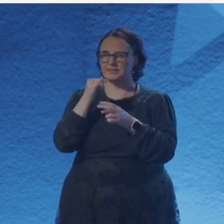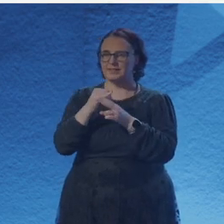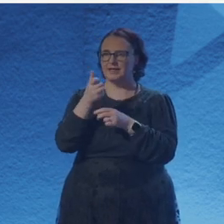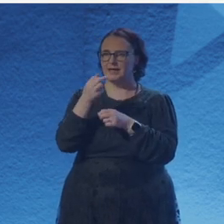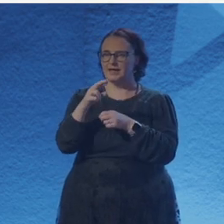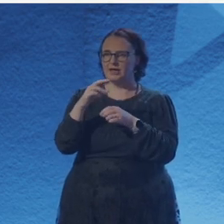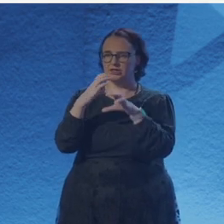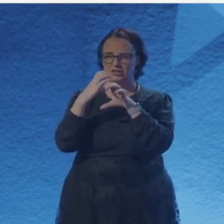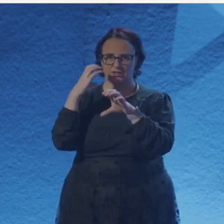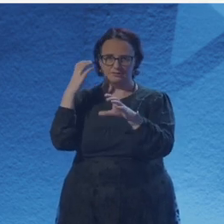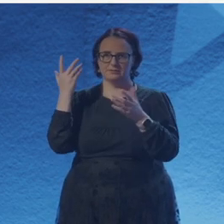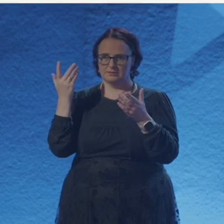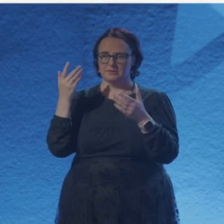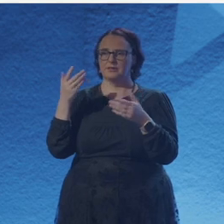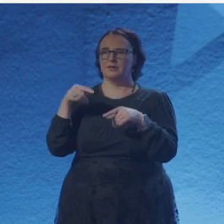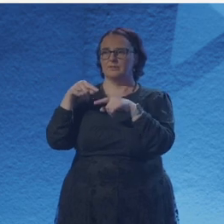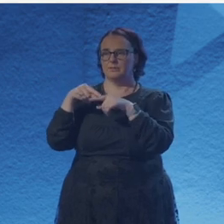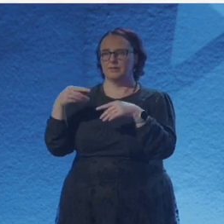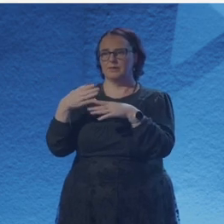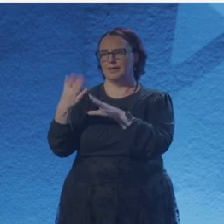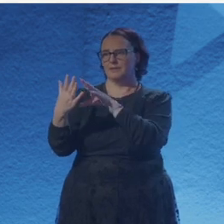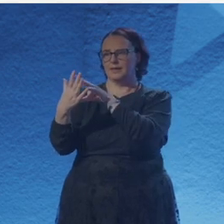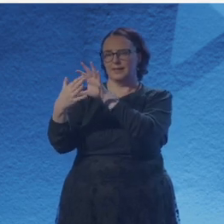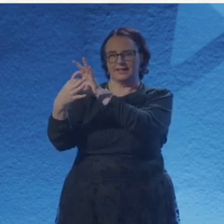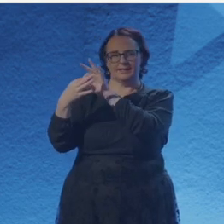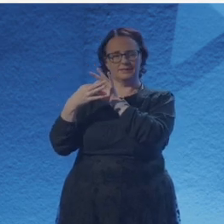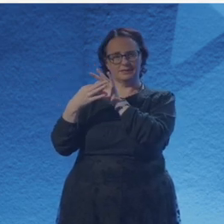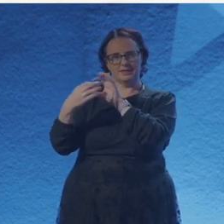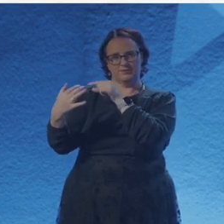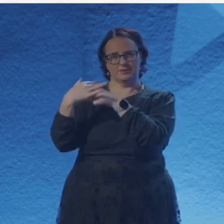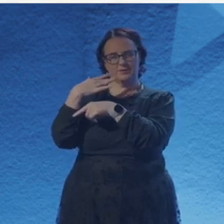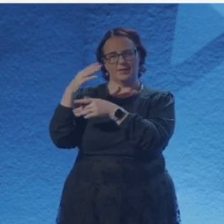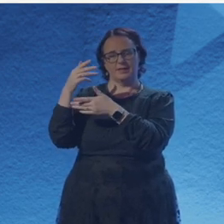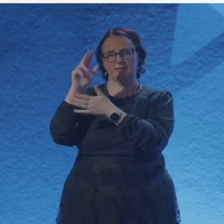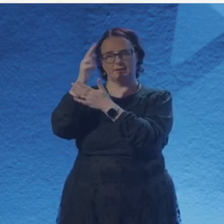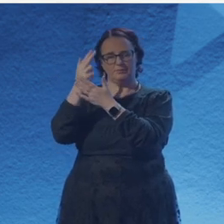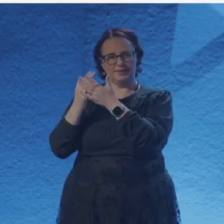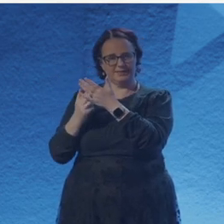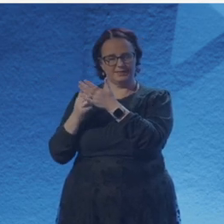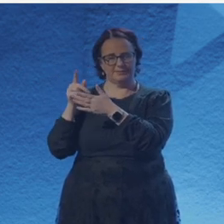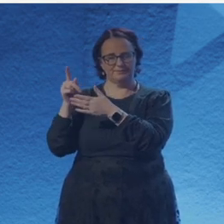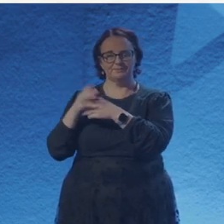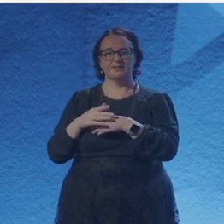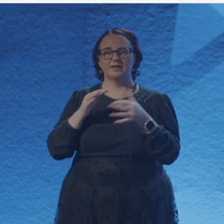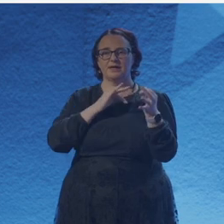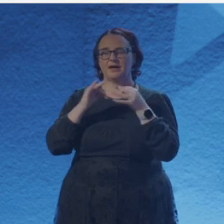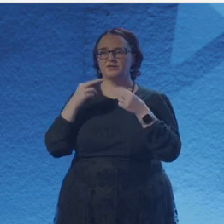I use air pumps in my own research, and I want to assure you no birds were harmed.